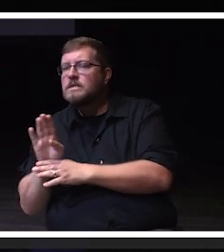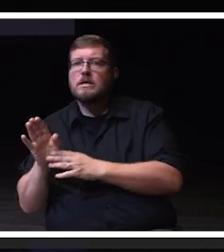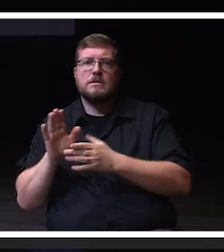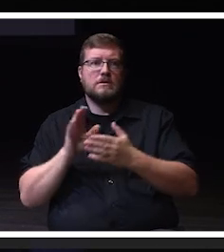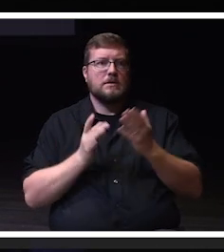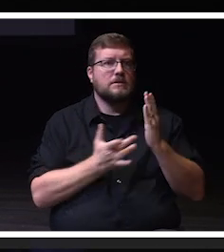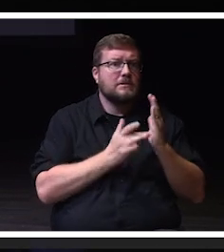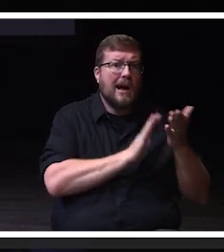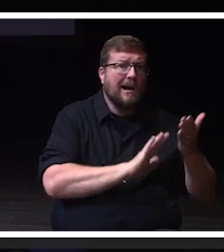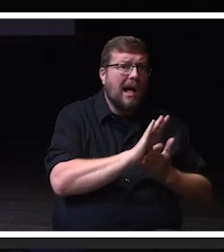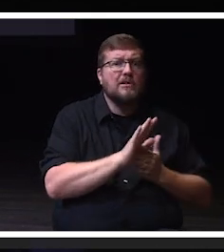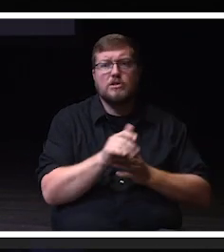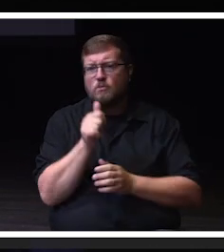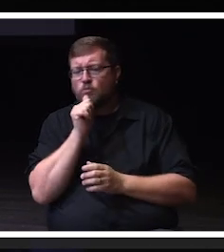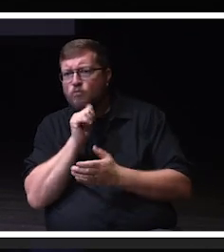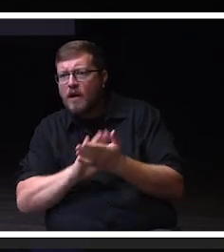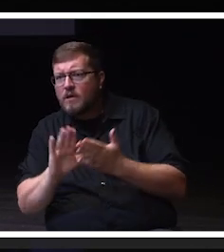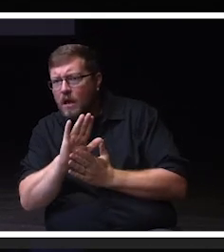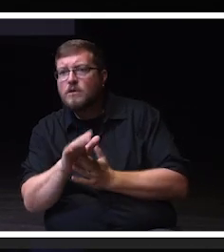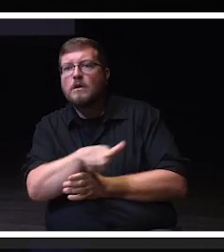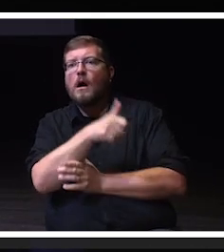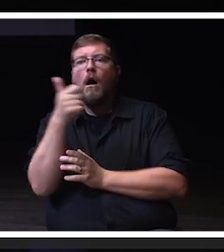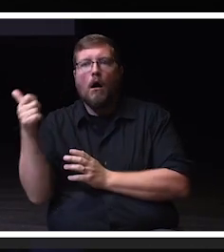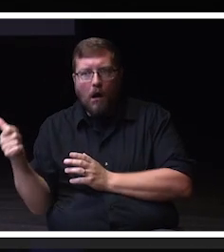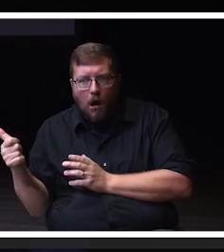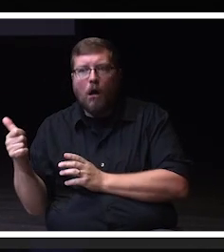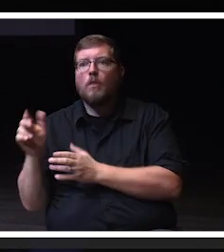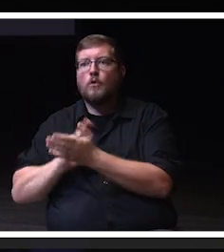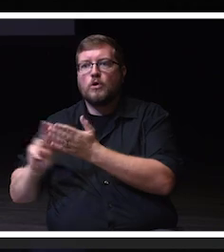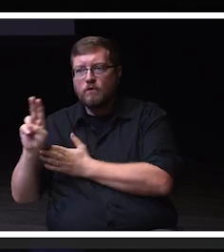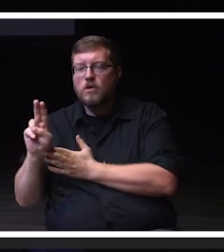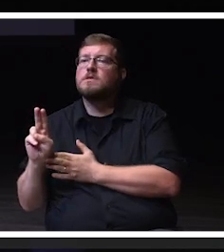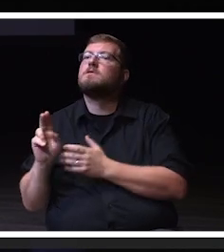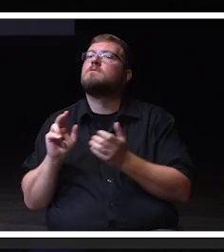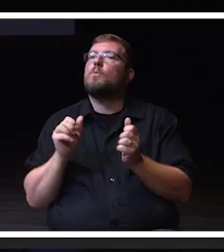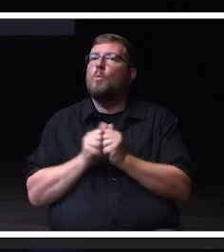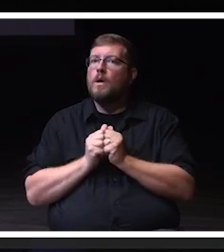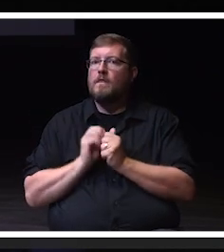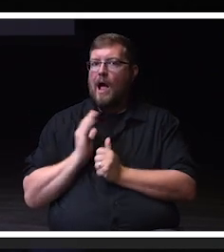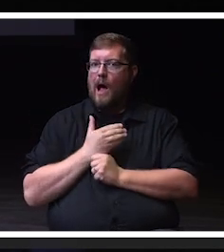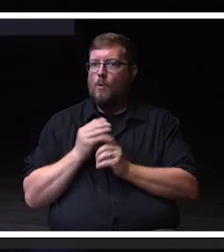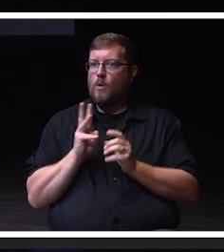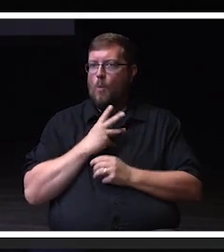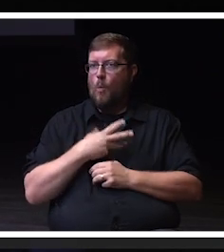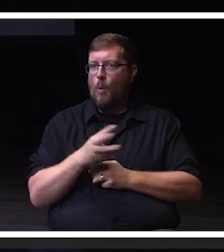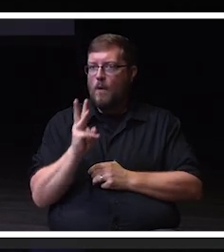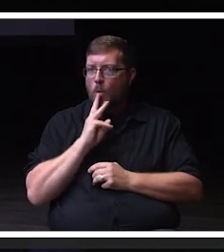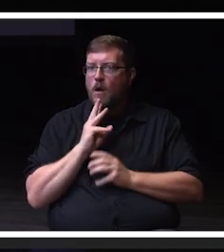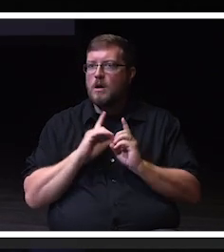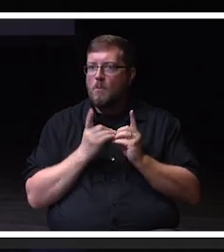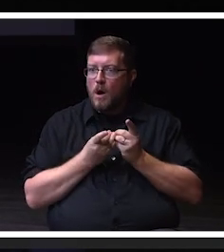and our super valuable Whitewater departments, all with the goal of becoming the best campus of access